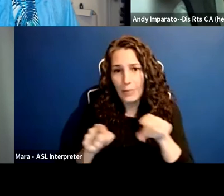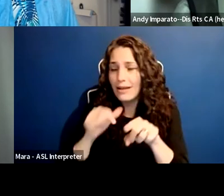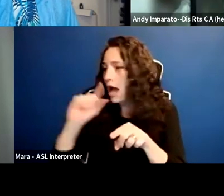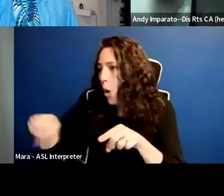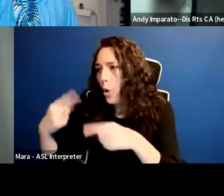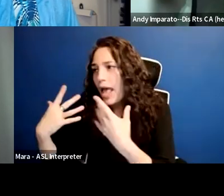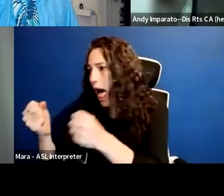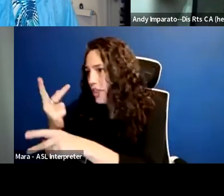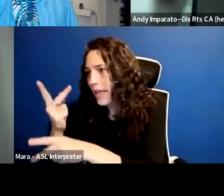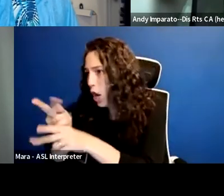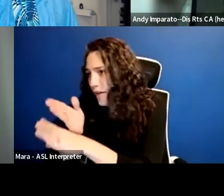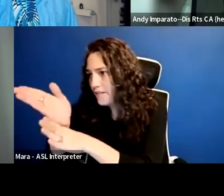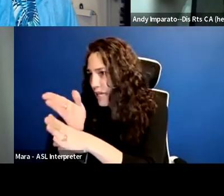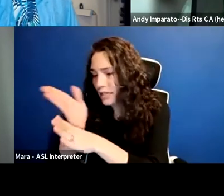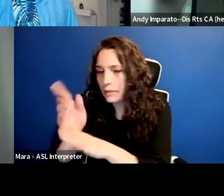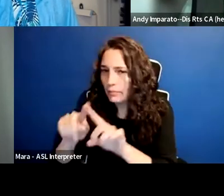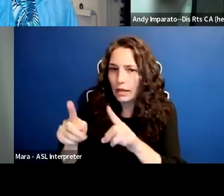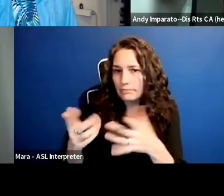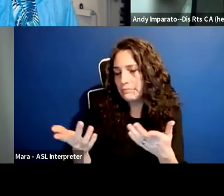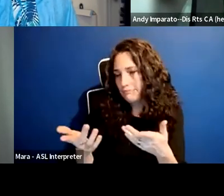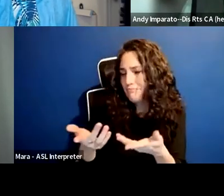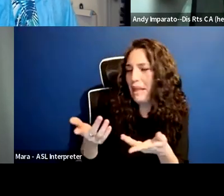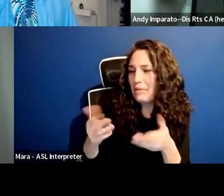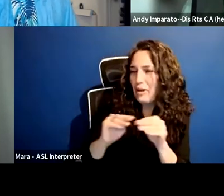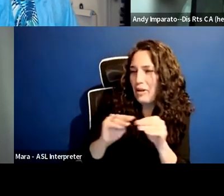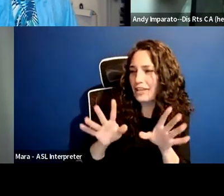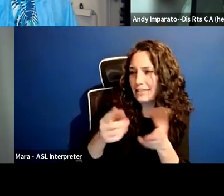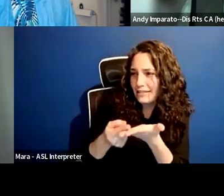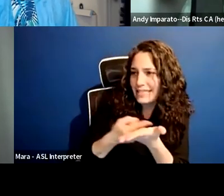but we can discuss that right now because we're looking at COVID.